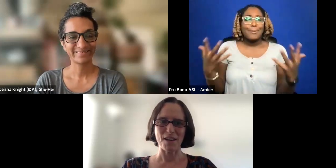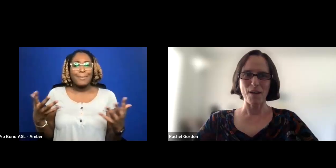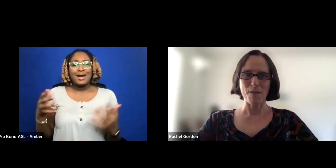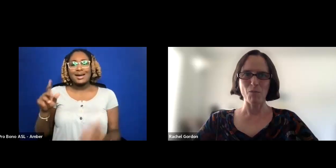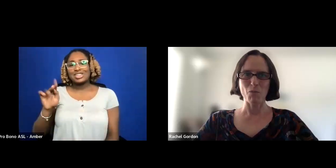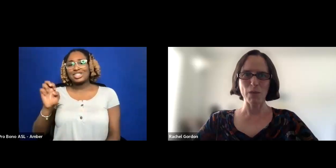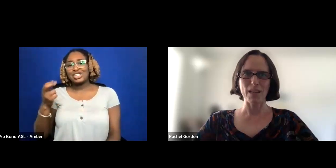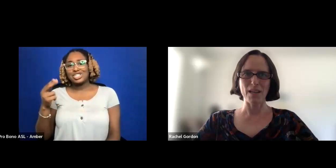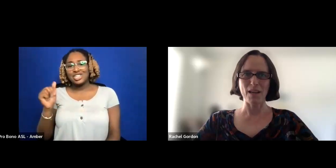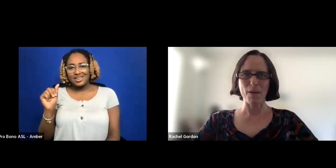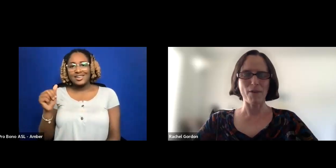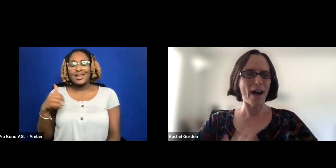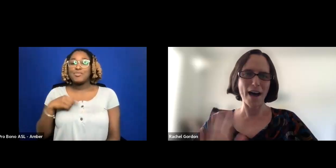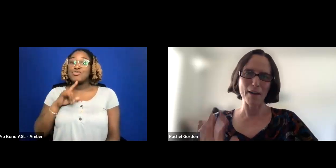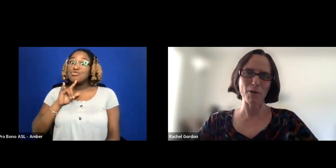I'M -- HI EVERYONE.